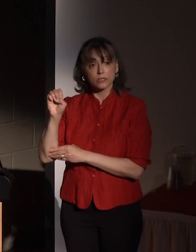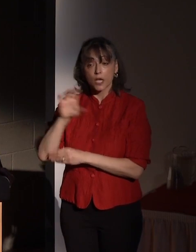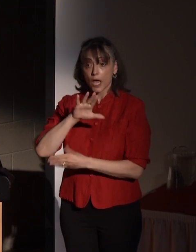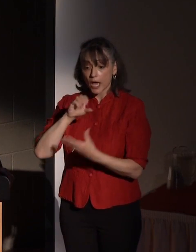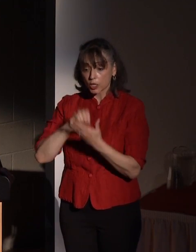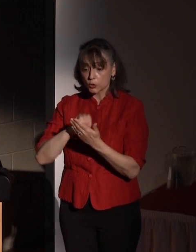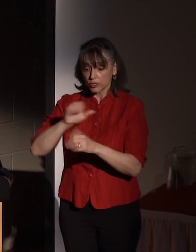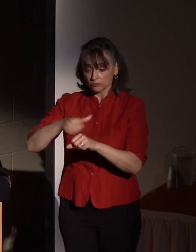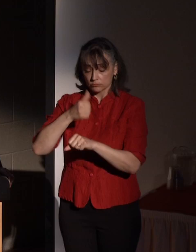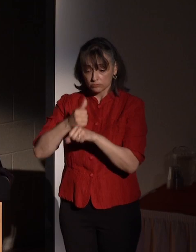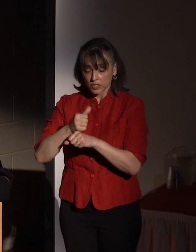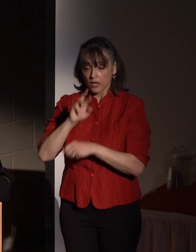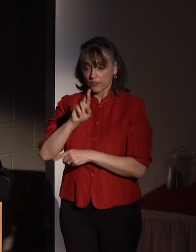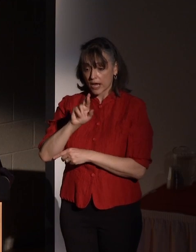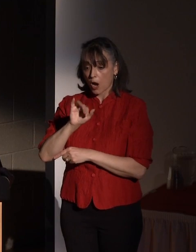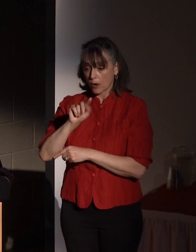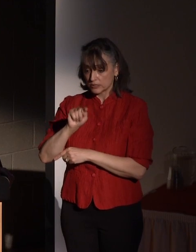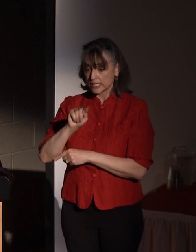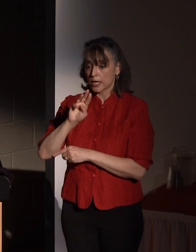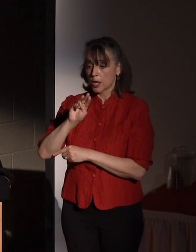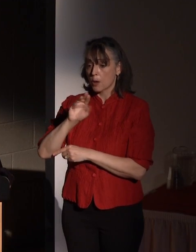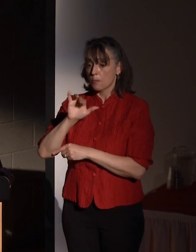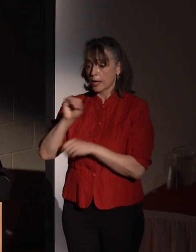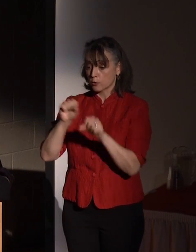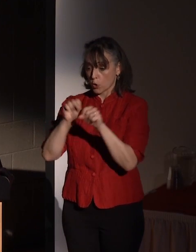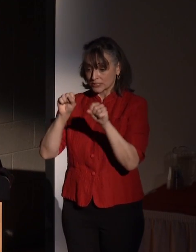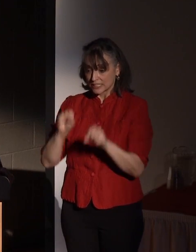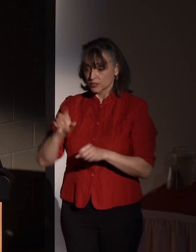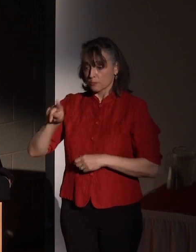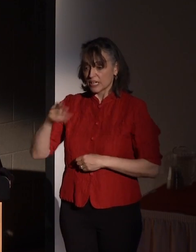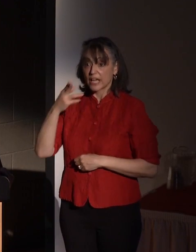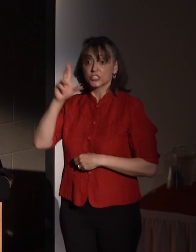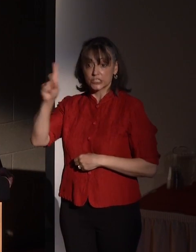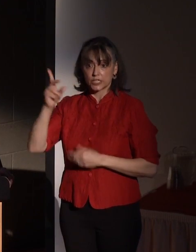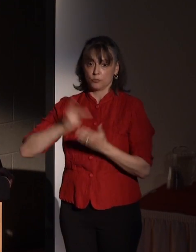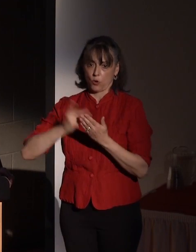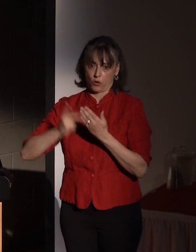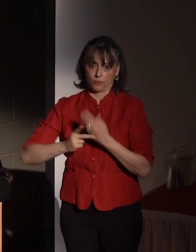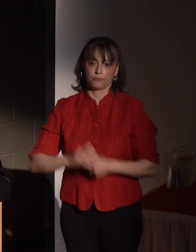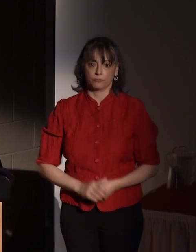RIT Microsystems Ph.D. program.